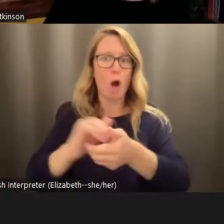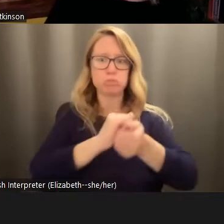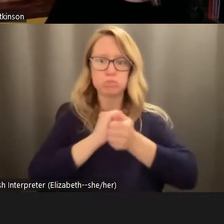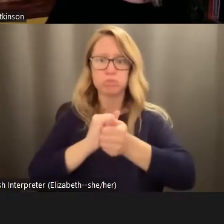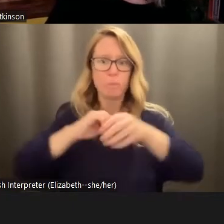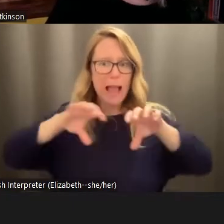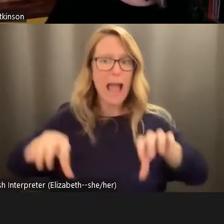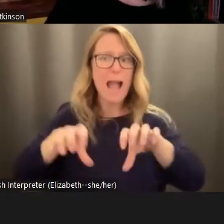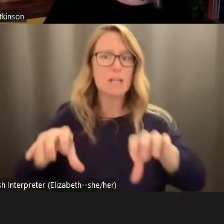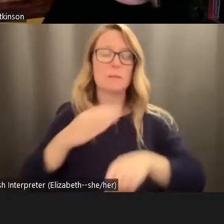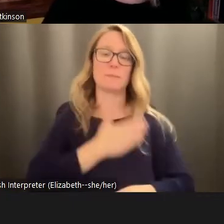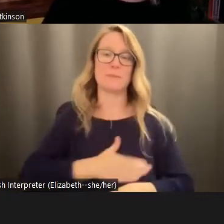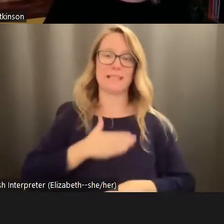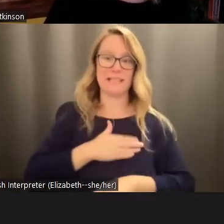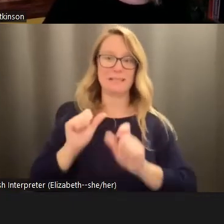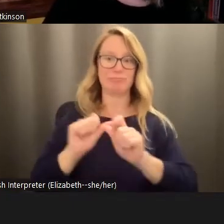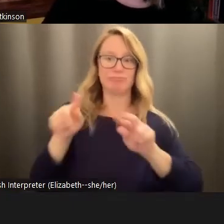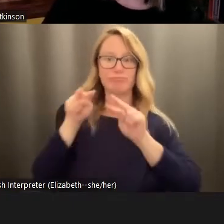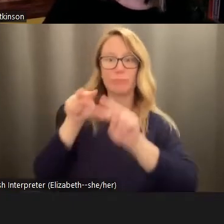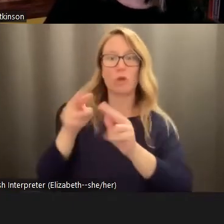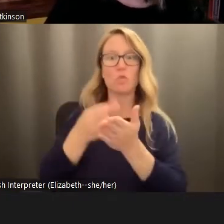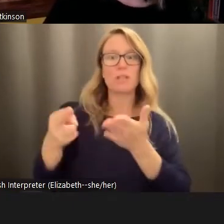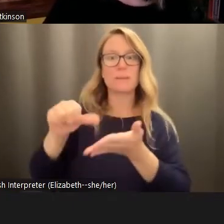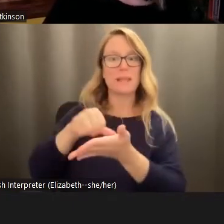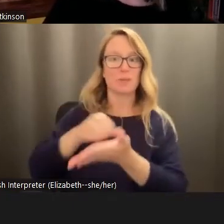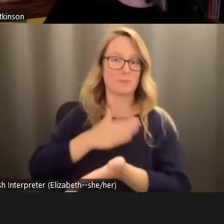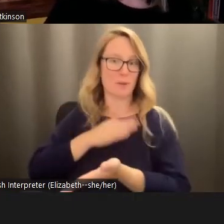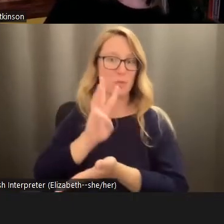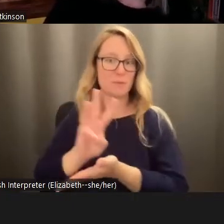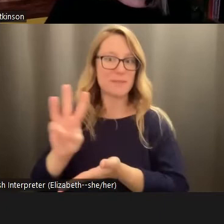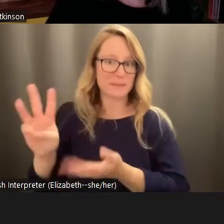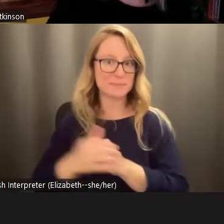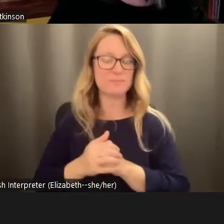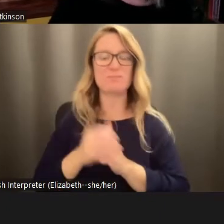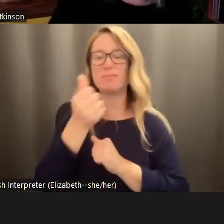please visit the Resources page of my website, or any of the